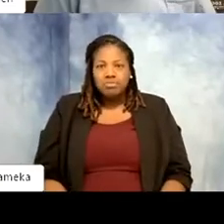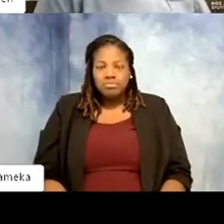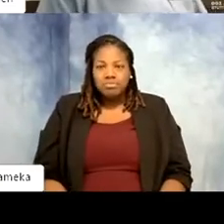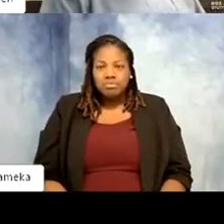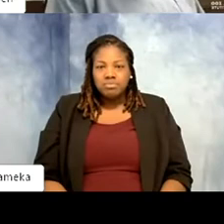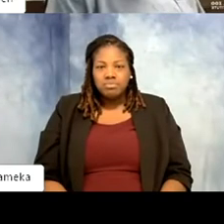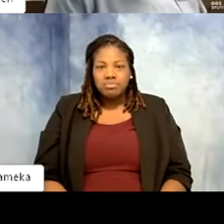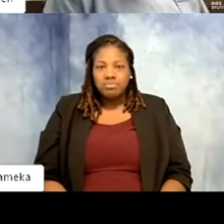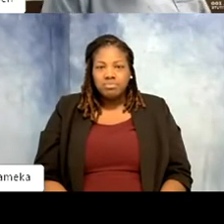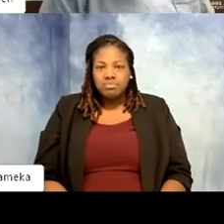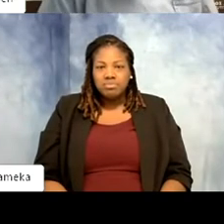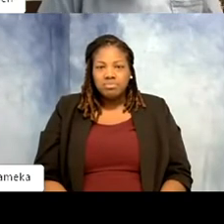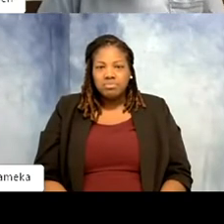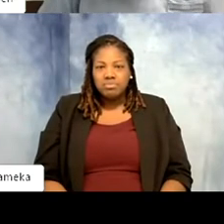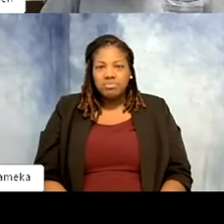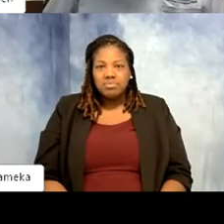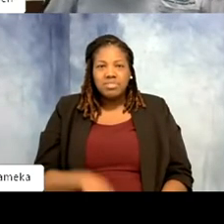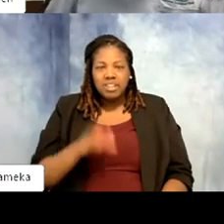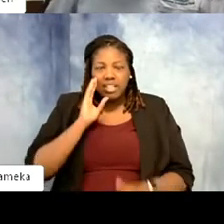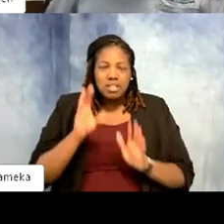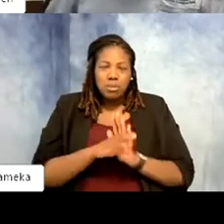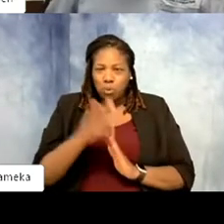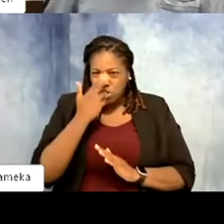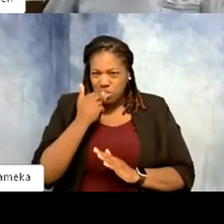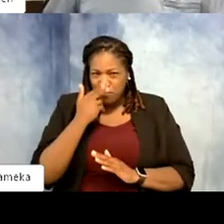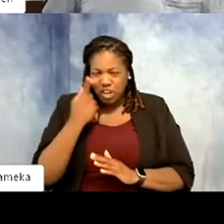Shellie: that's great. This photo just makes me laugh. It looked like the bird was laughing around